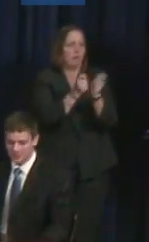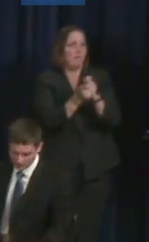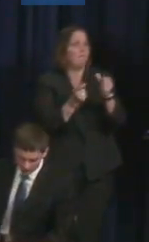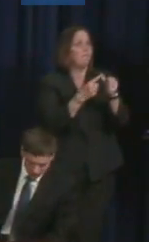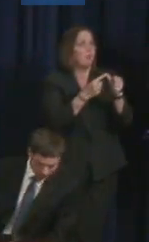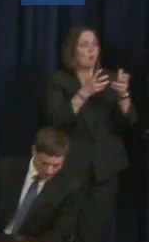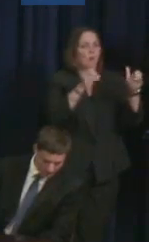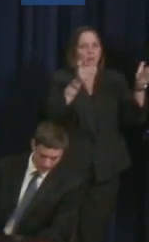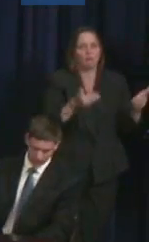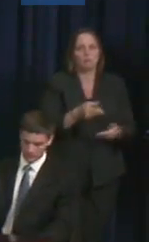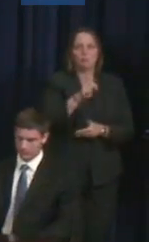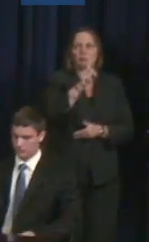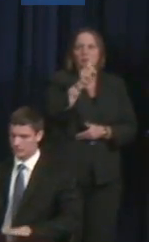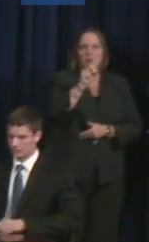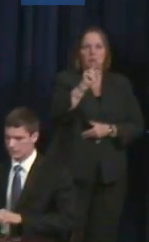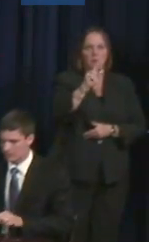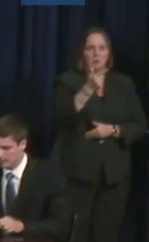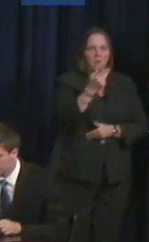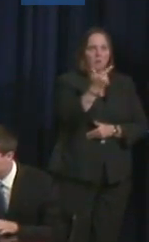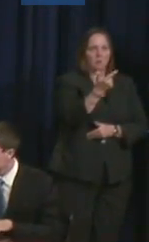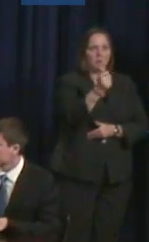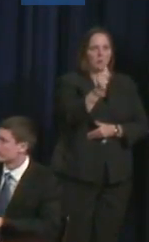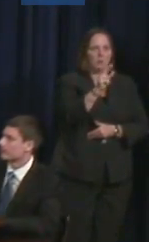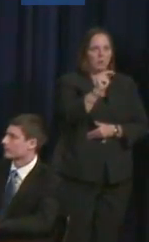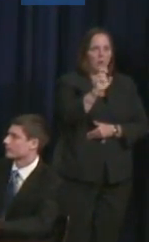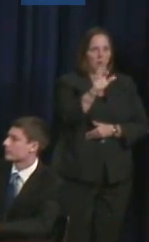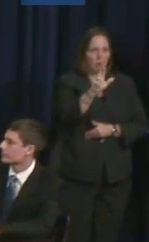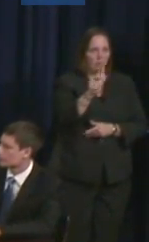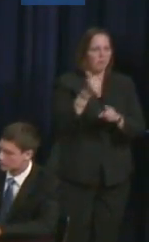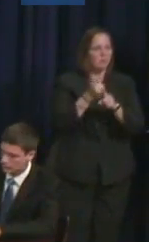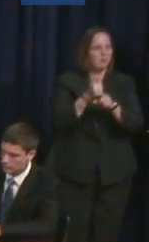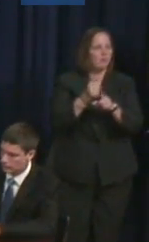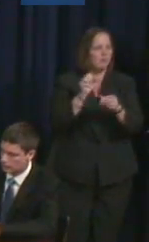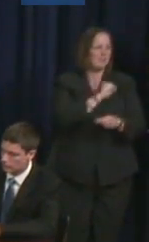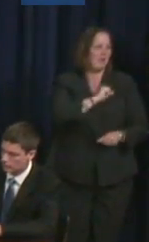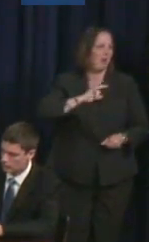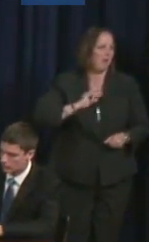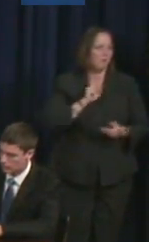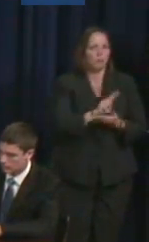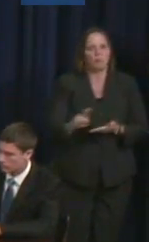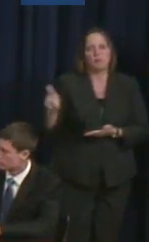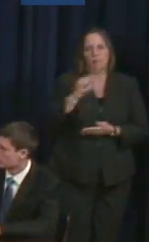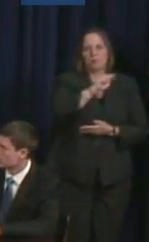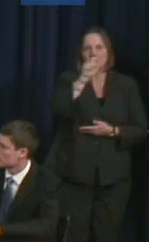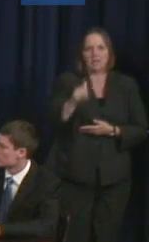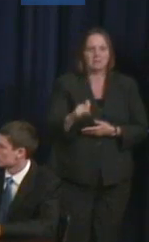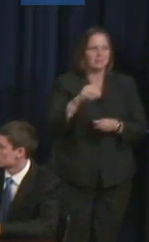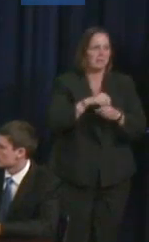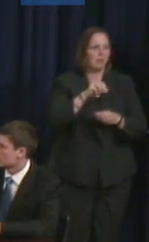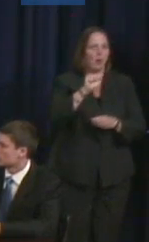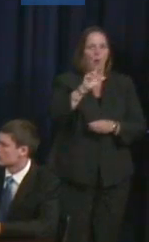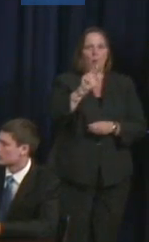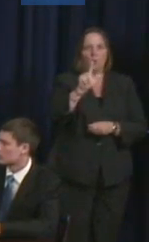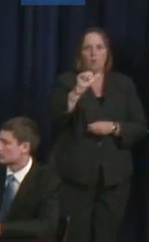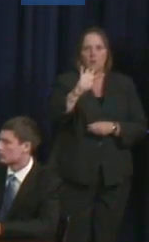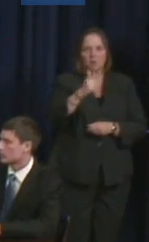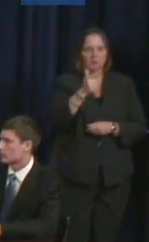is a staff person at the University of Texas, Arlington, and has dedicated most of his career to inclusive athletic.